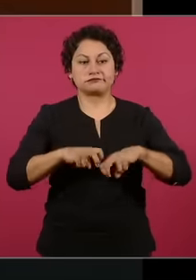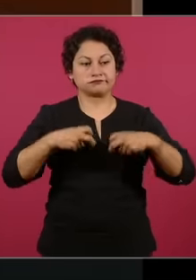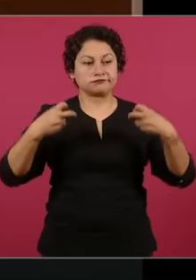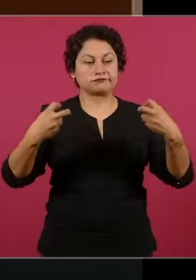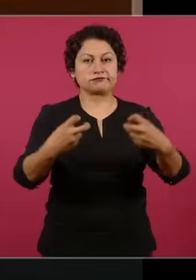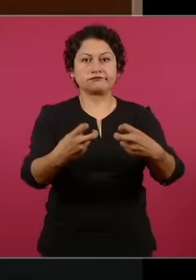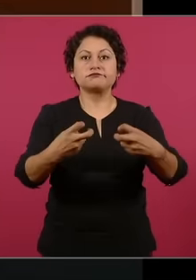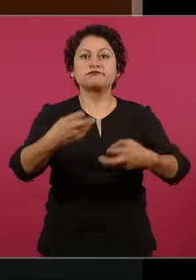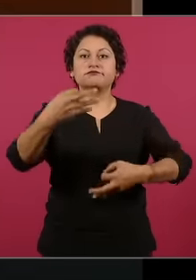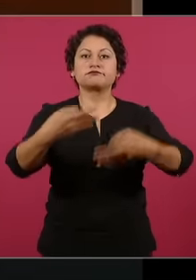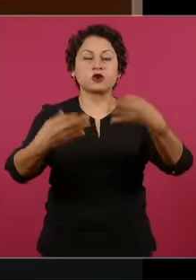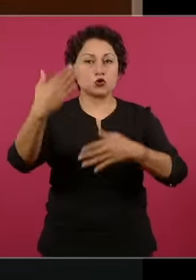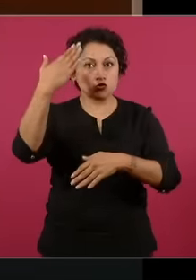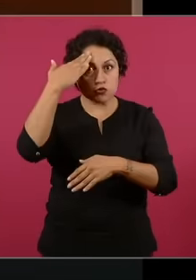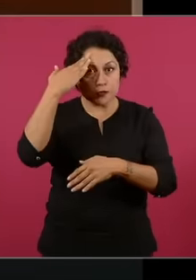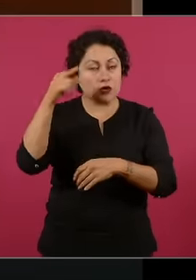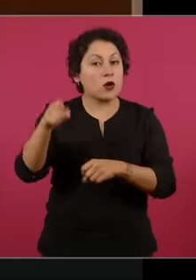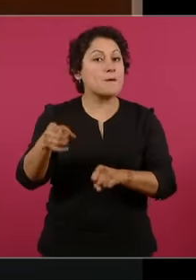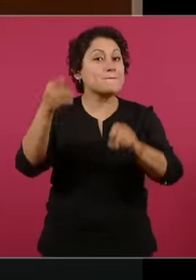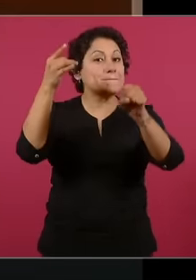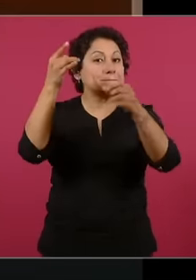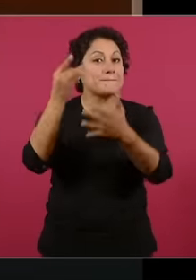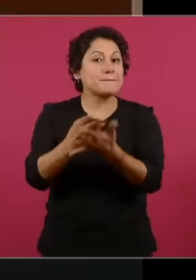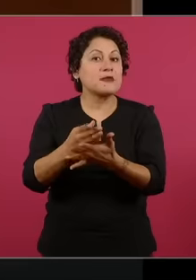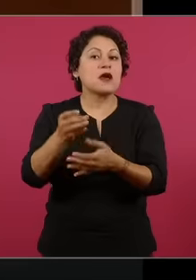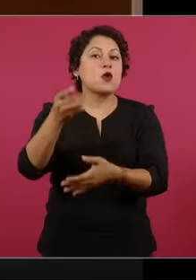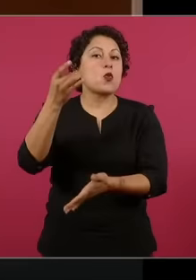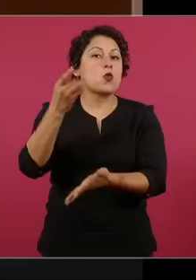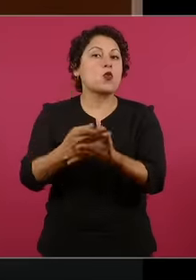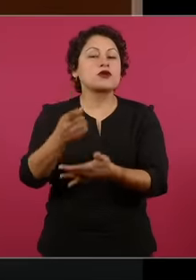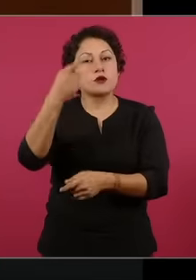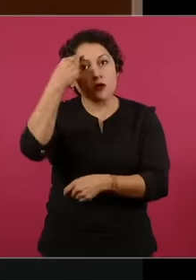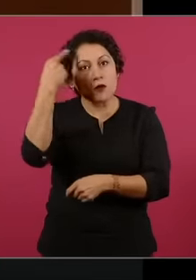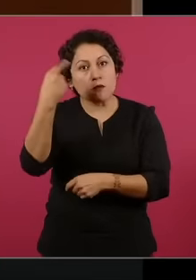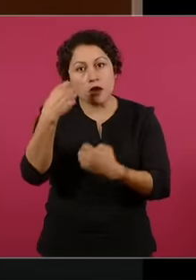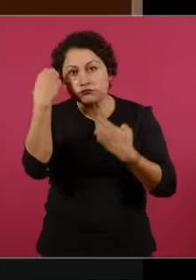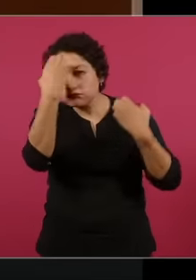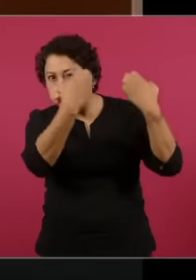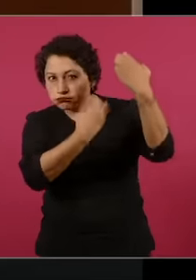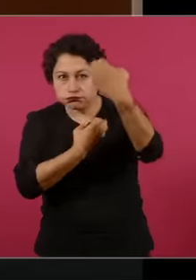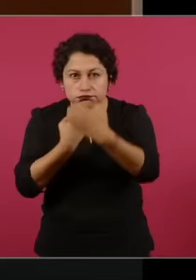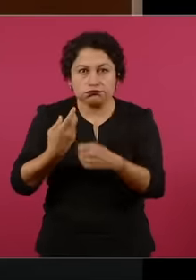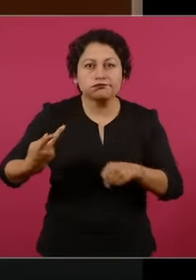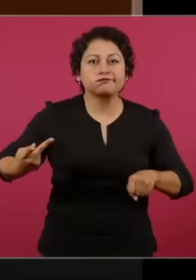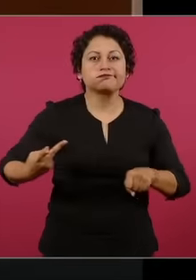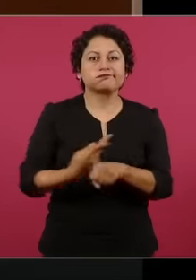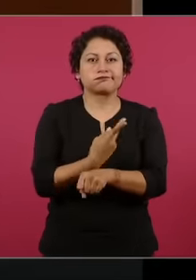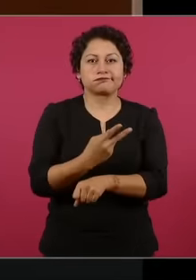to review the assignment of deputies or senators by the principle of proportional representation